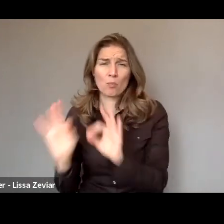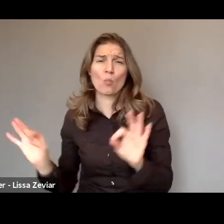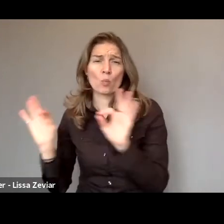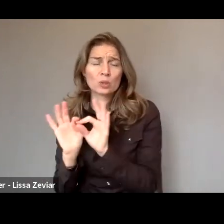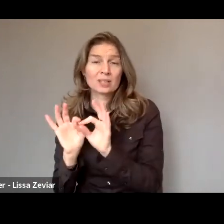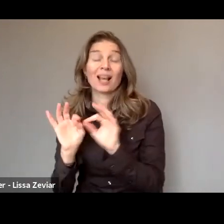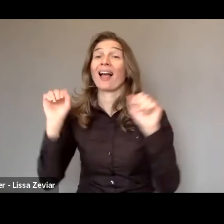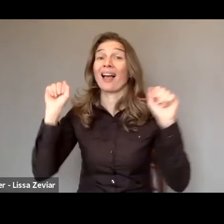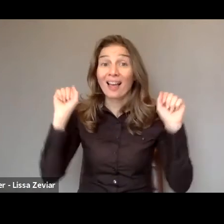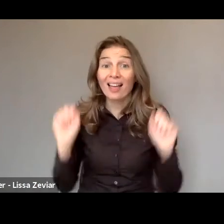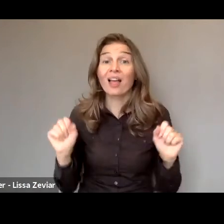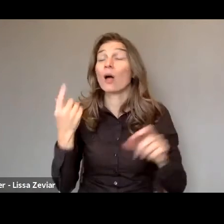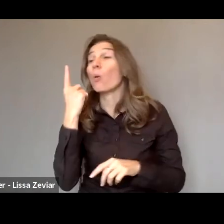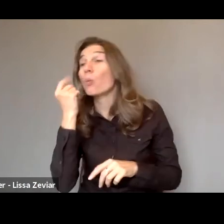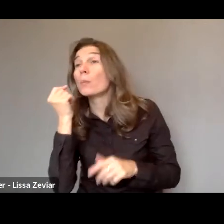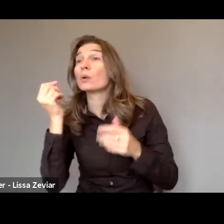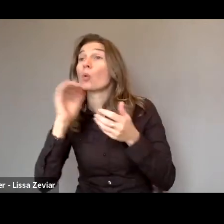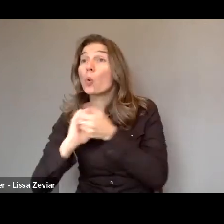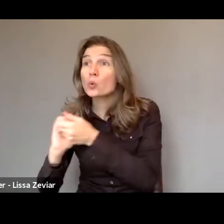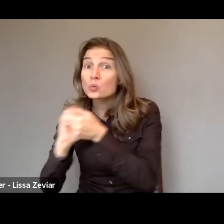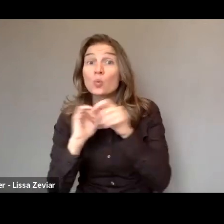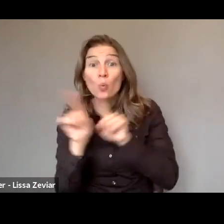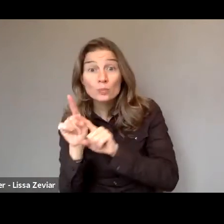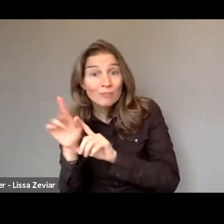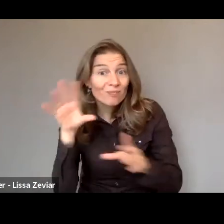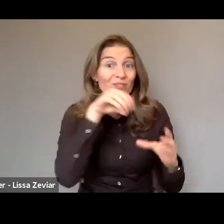that women organization are systematically consulted in the crisis.